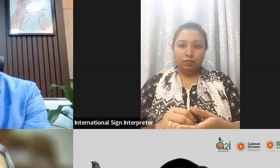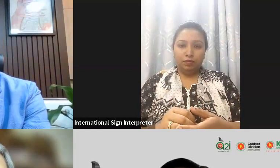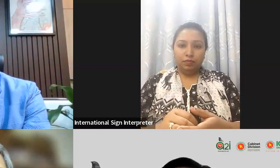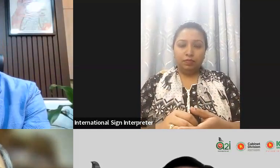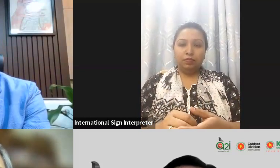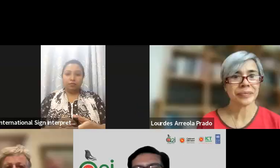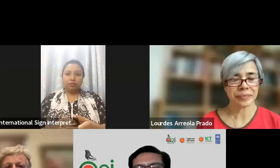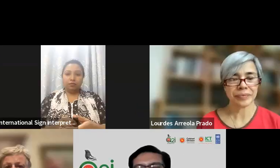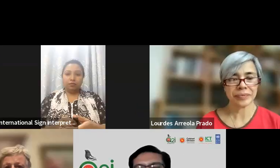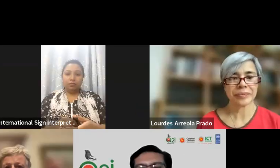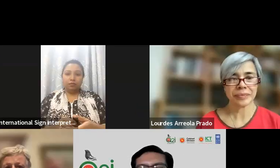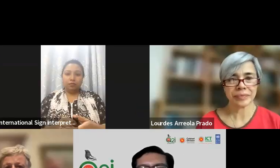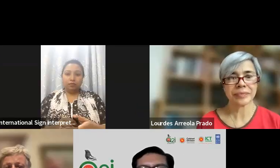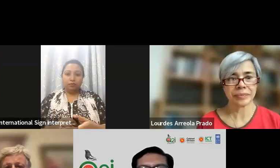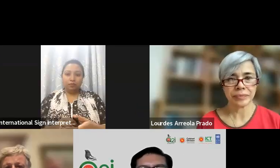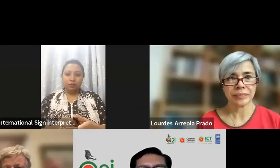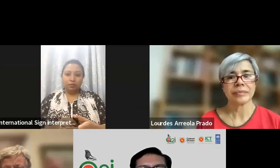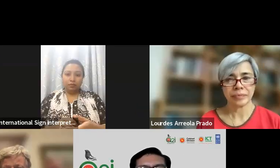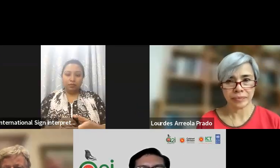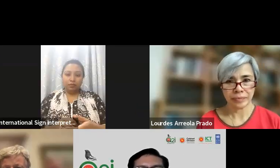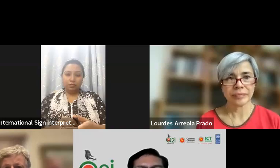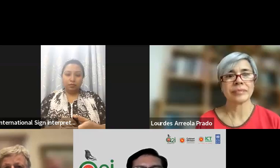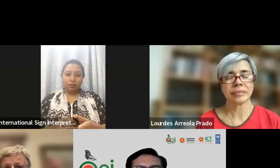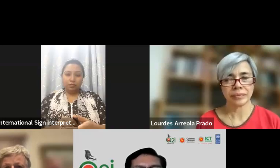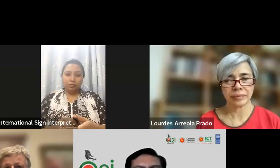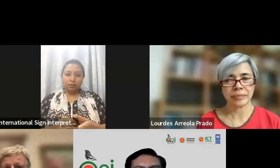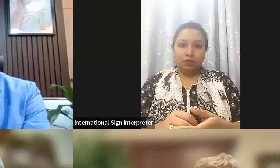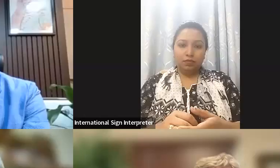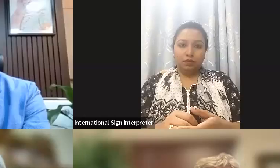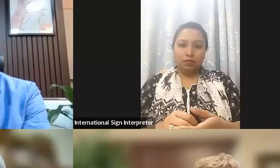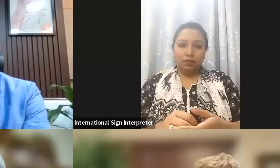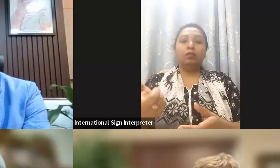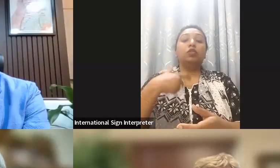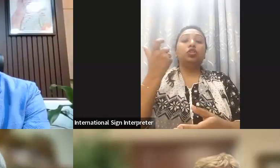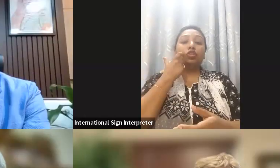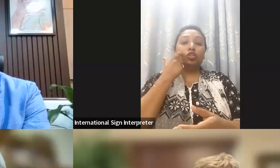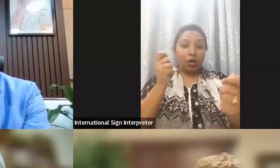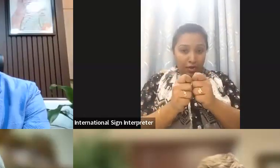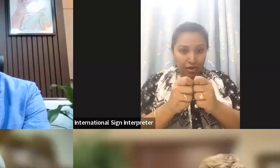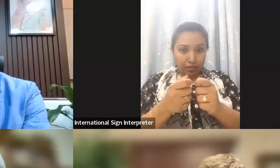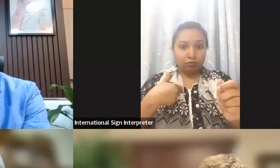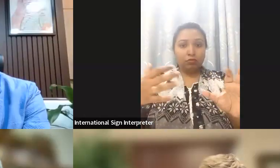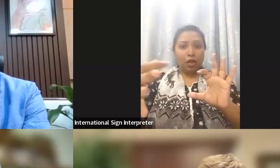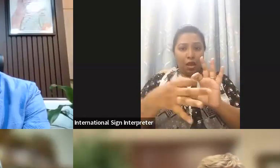because just really thank the the government thank the the participants from the Bangladesh I think I